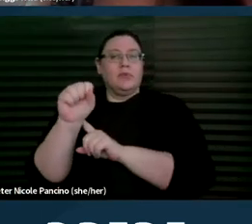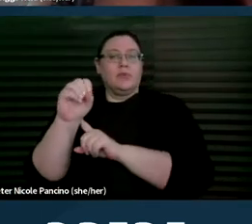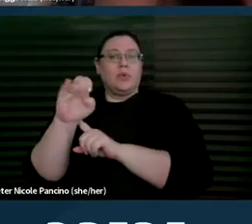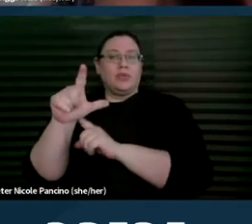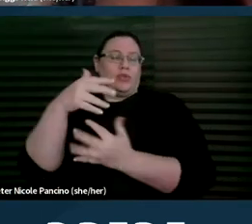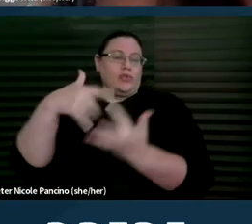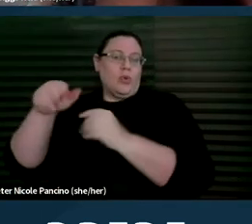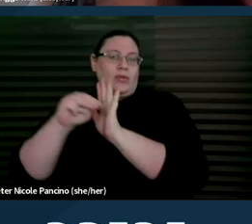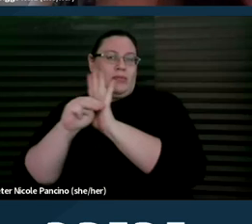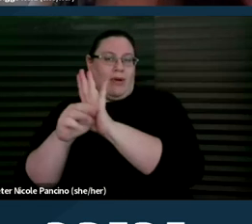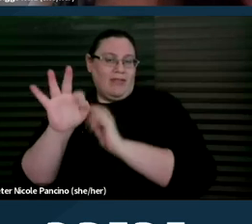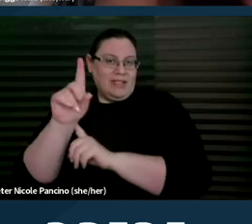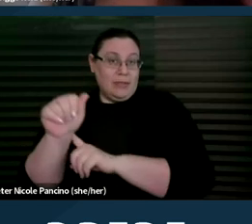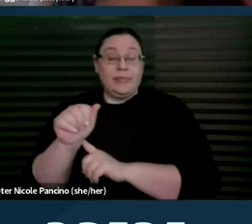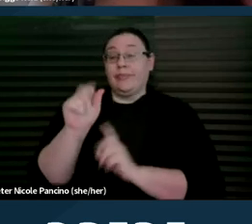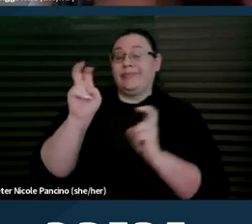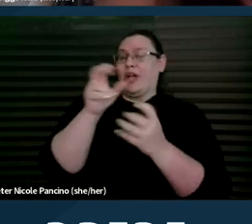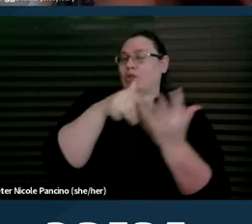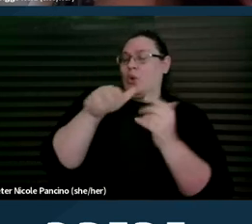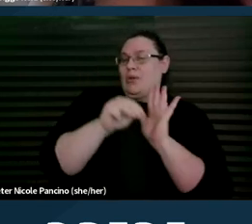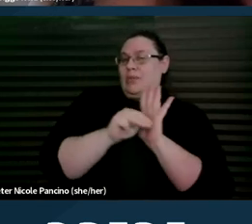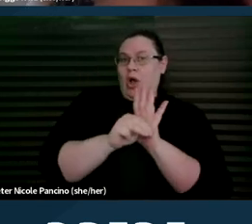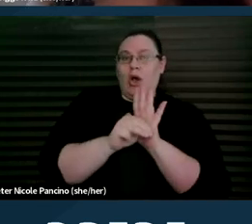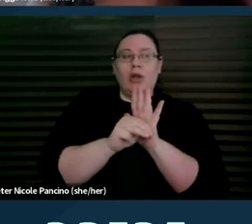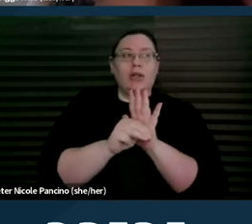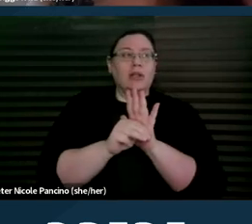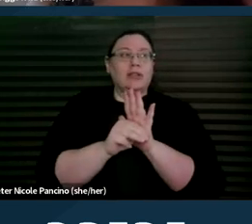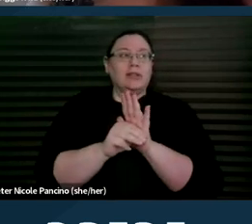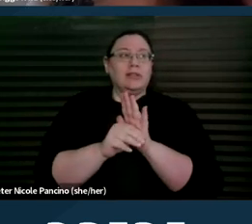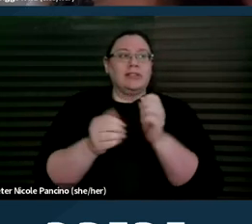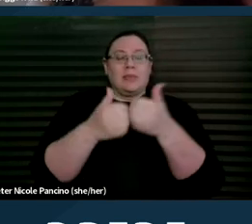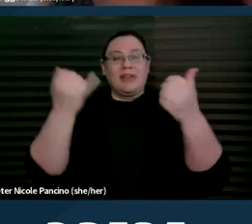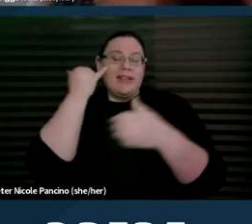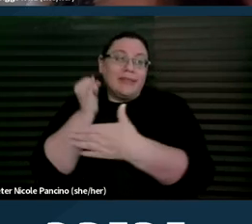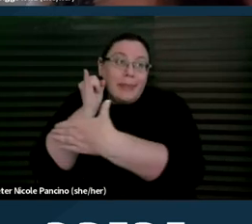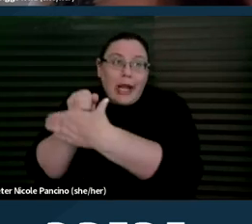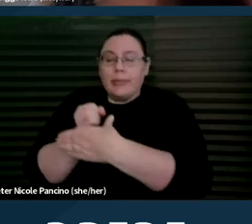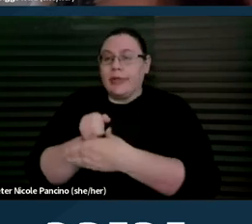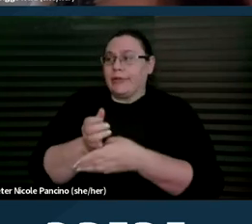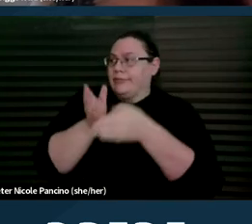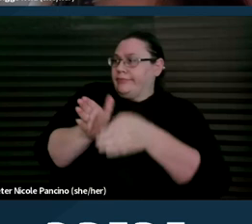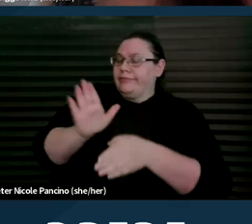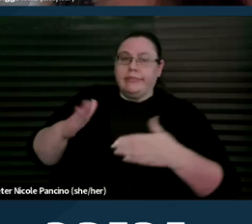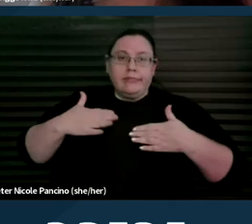So a social model separates impairment, a person's bodily or functional limitations